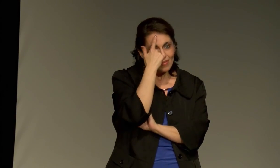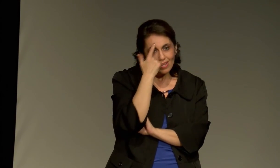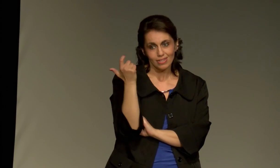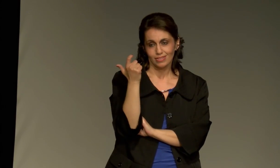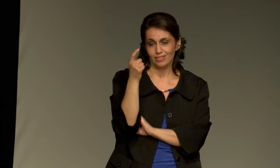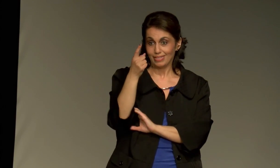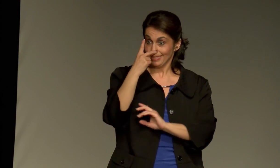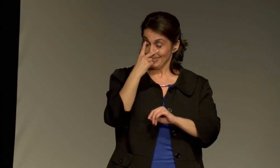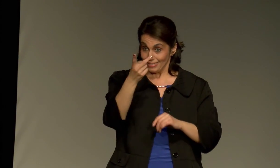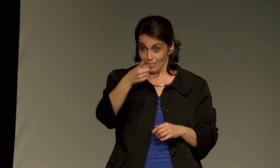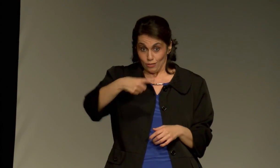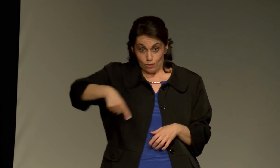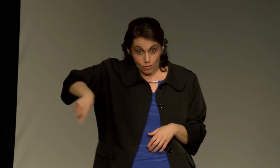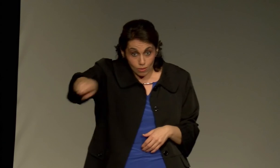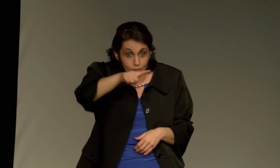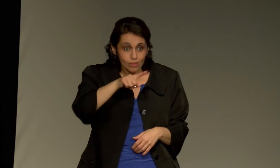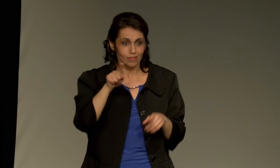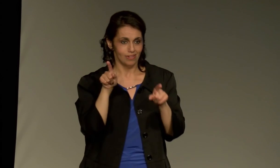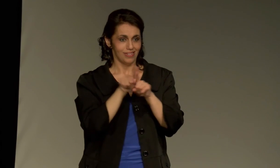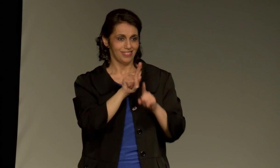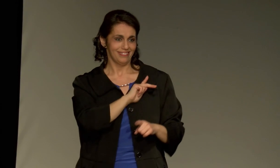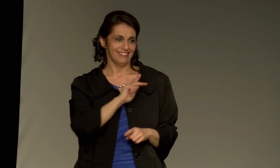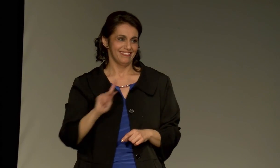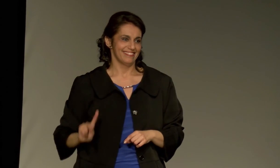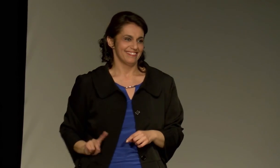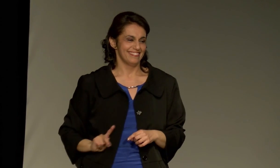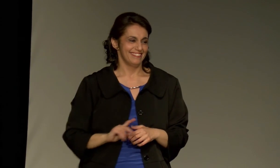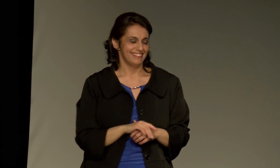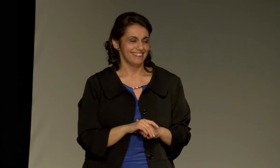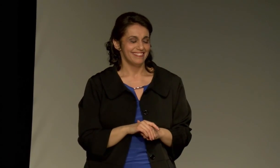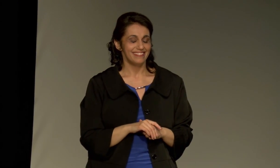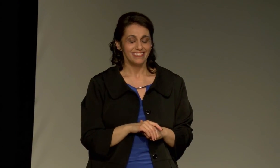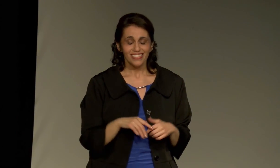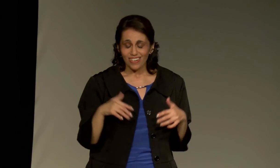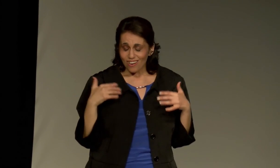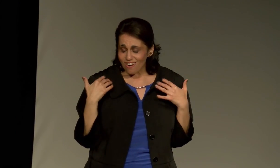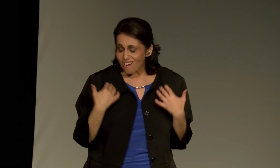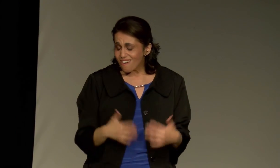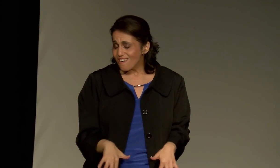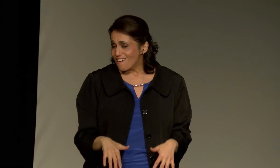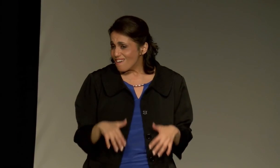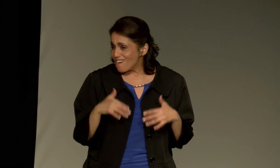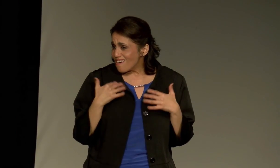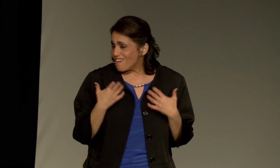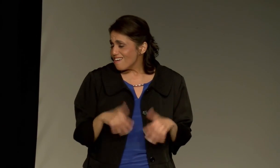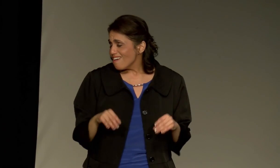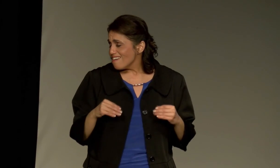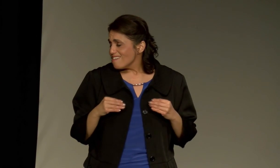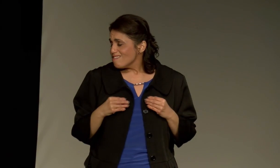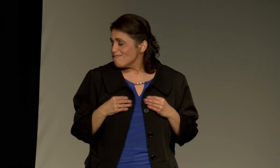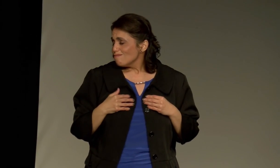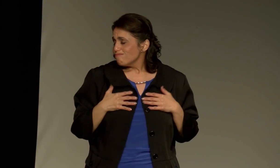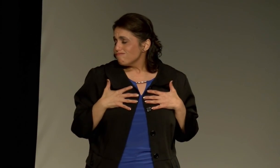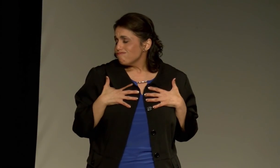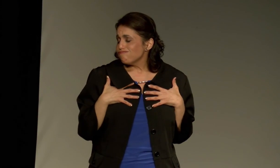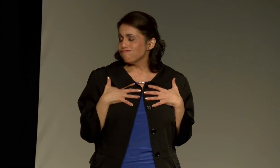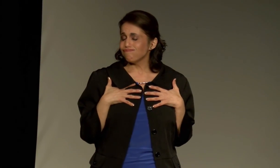It is a gift that he has given us. He sees deaf people as kings, as royalty.